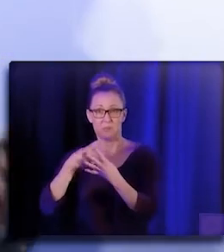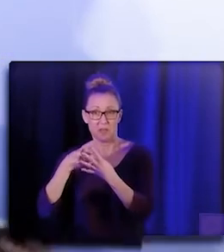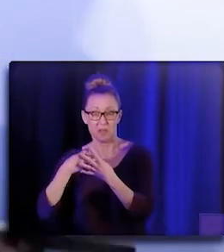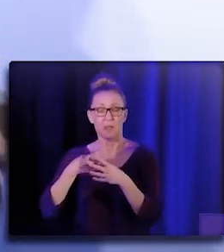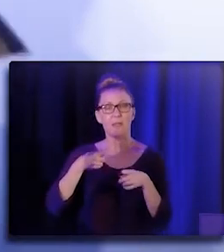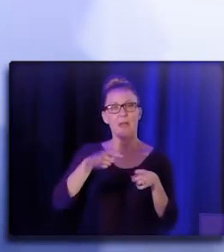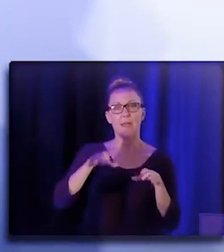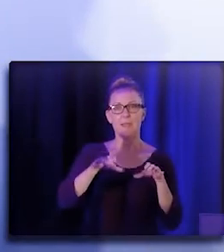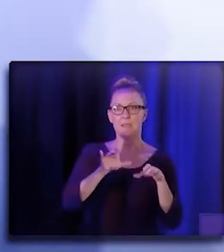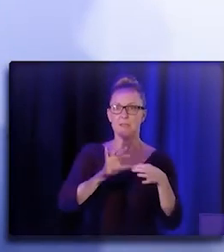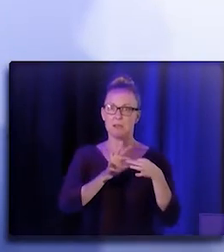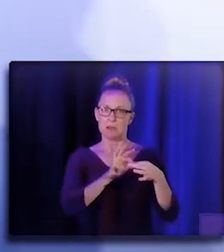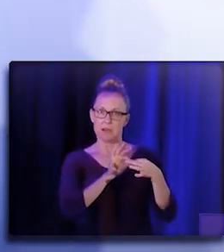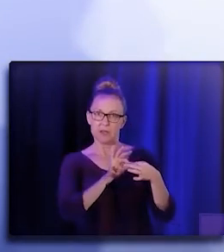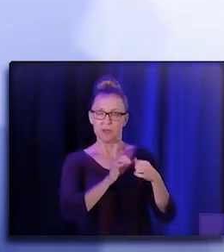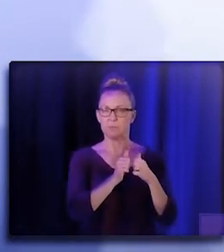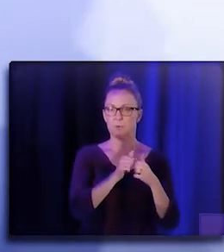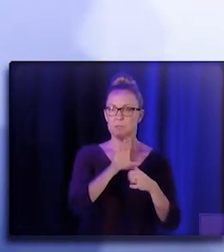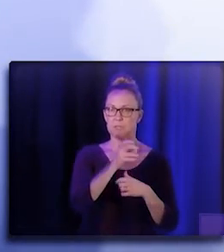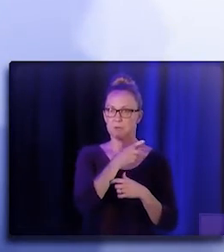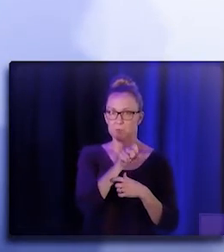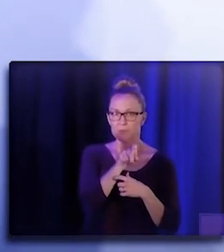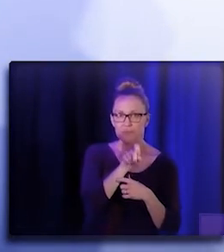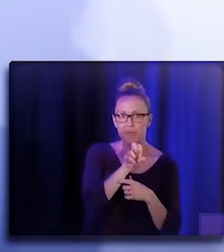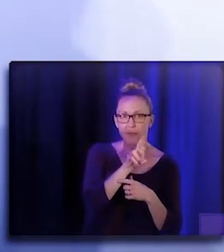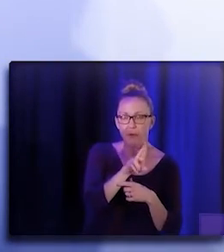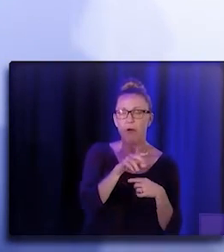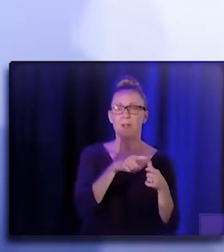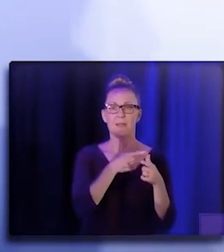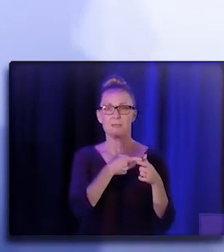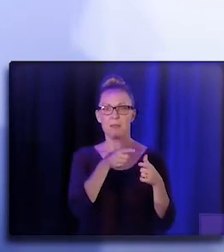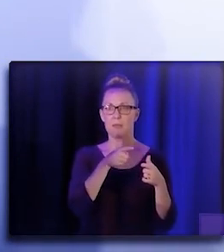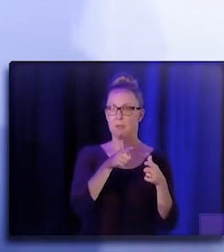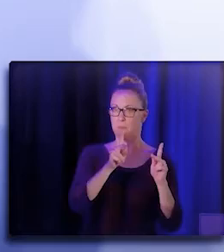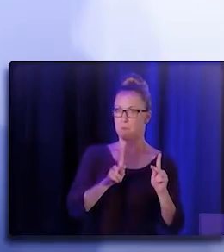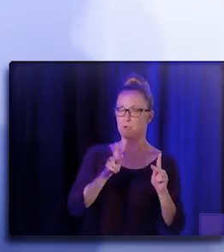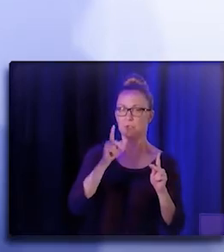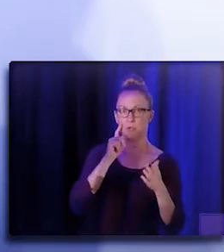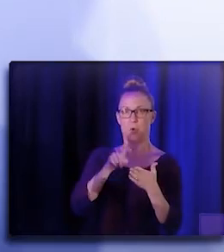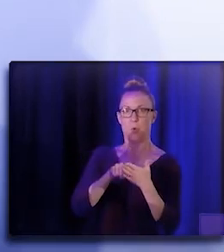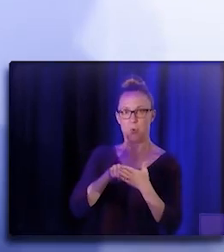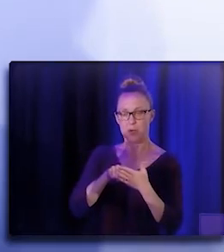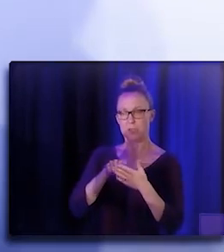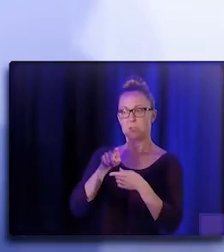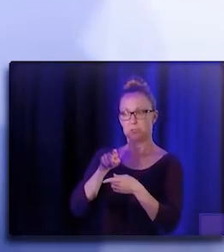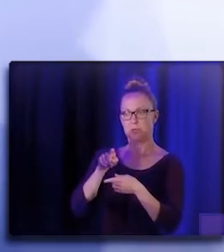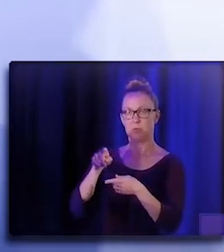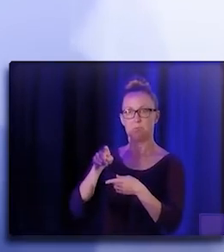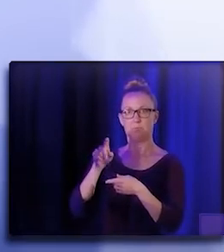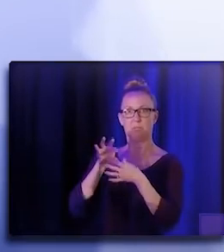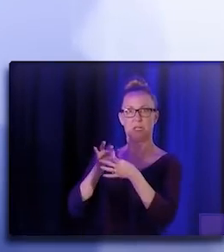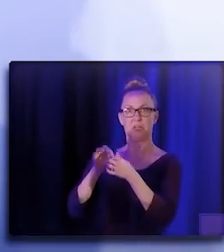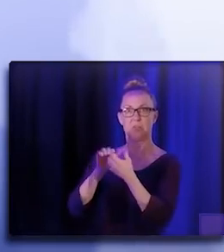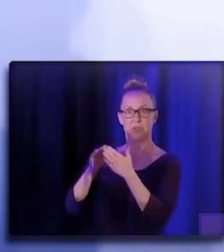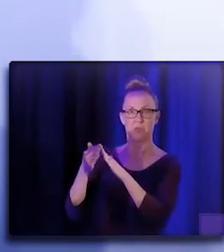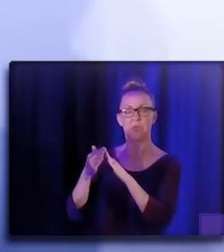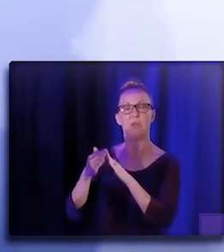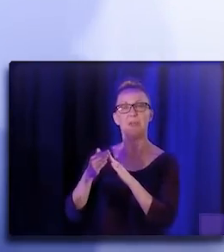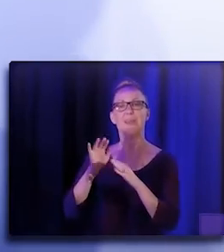from incarceration to the community, allowing the community to play a part in it, that number went up to 70%. So, you know, thank you. (audience applauding)